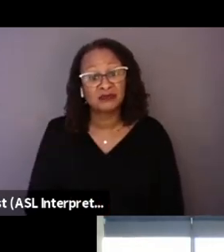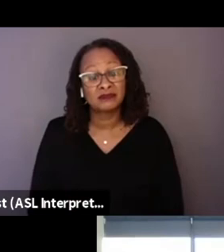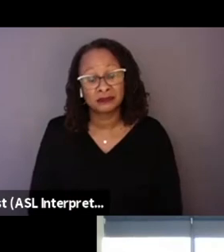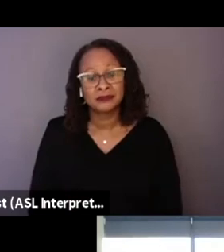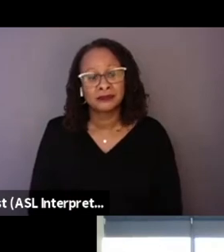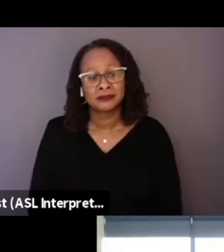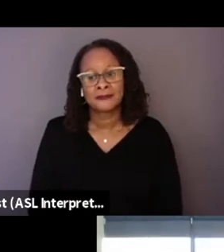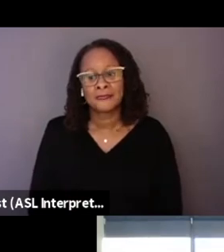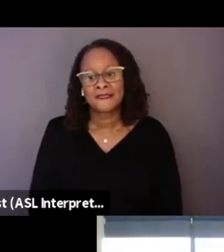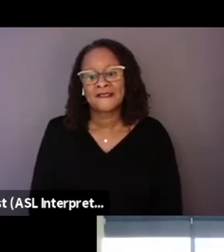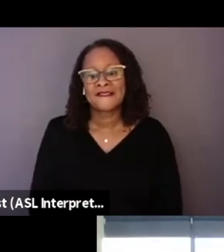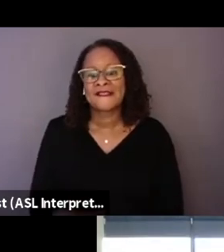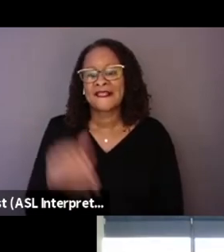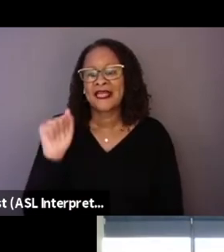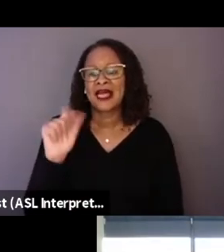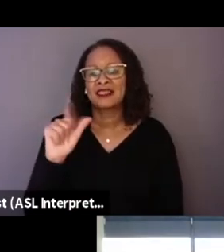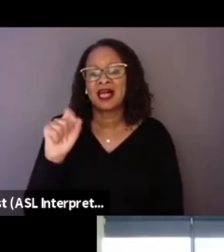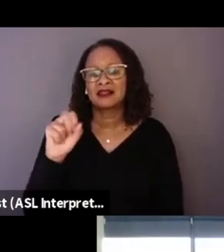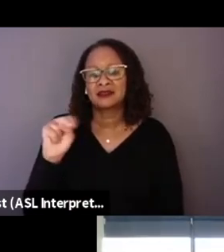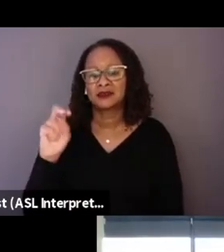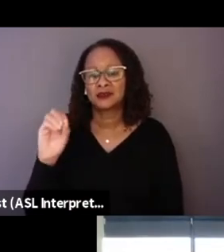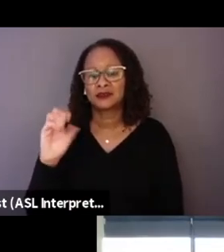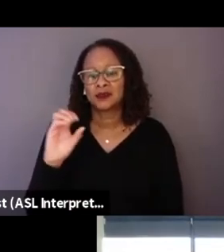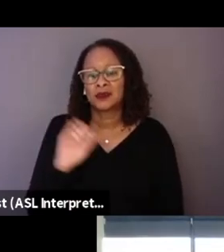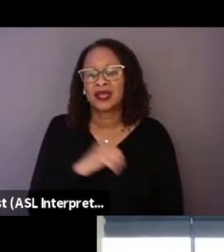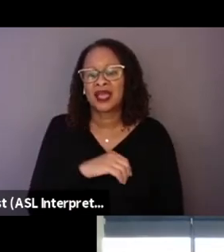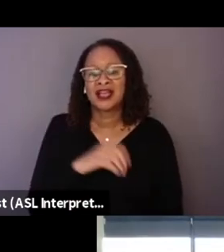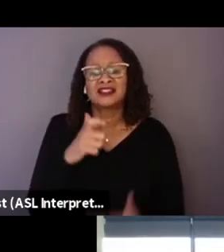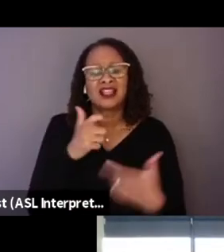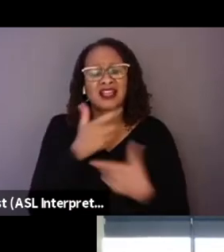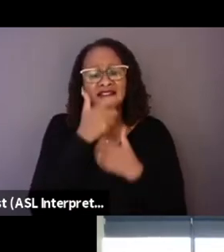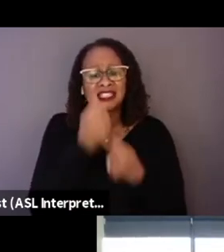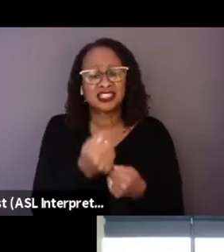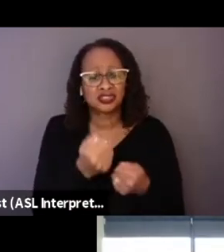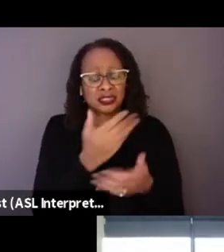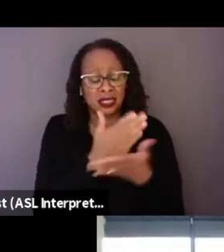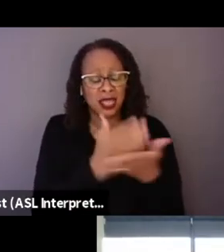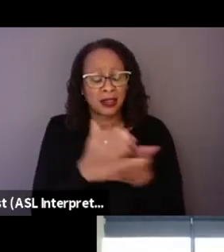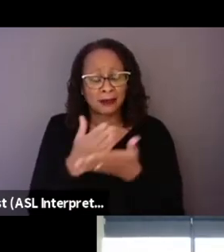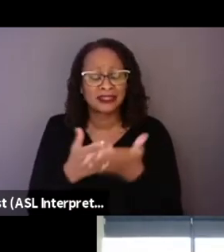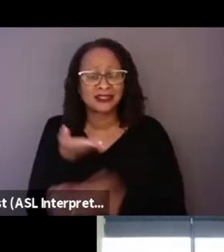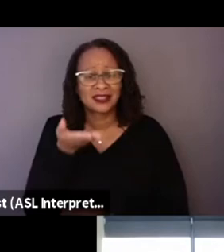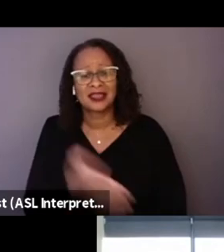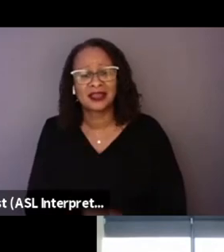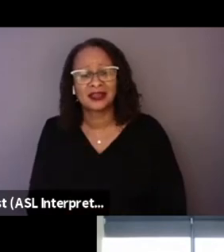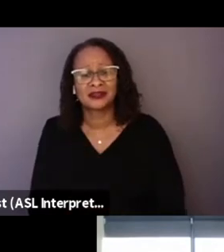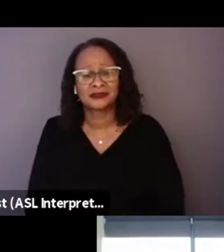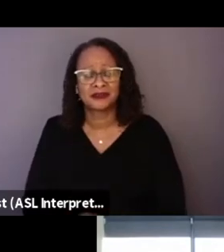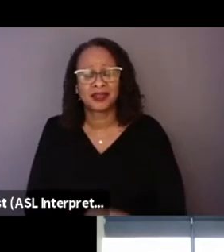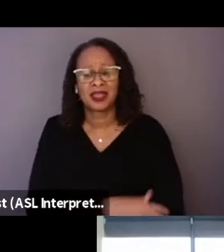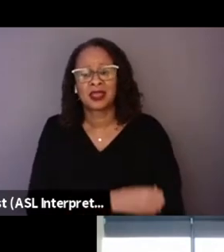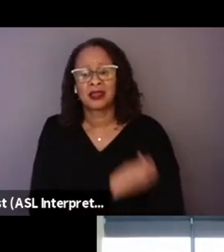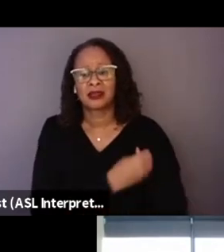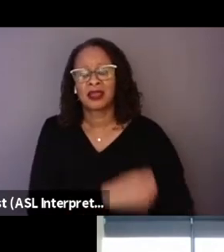Yeah. There's some, a lot of interesting elements there that, for example, we used.